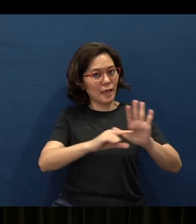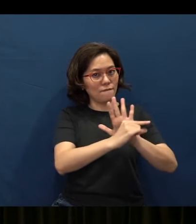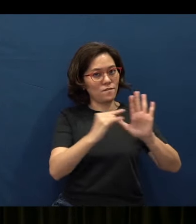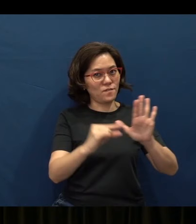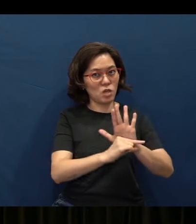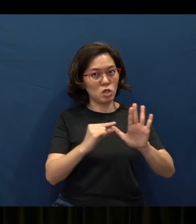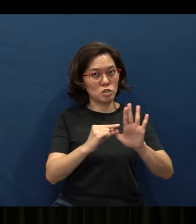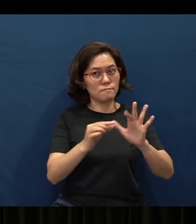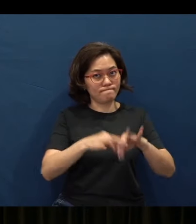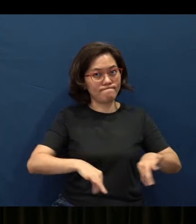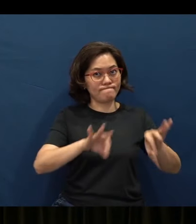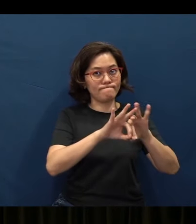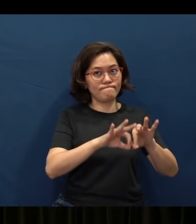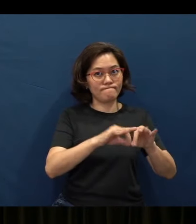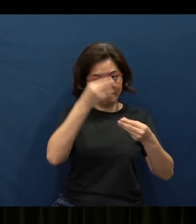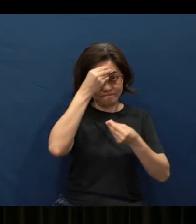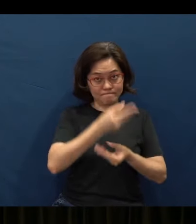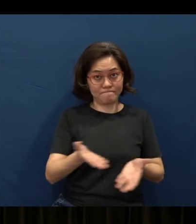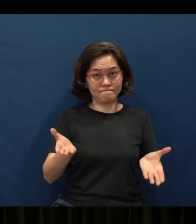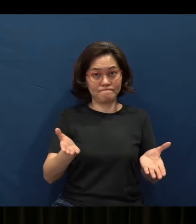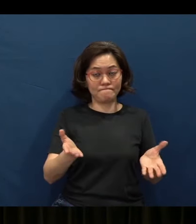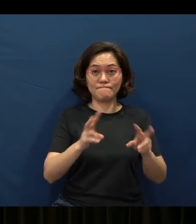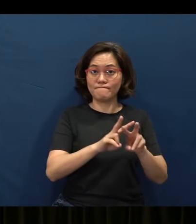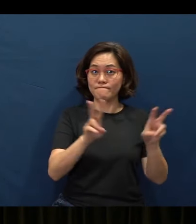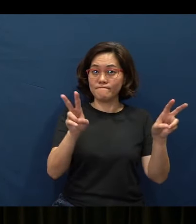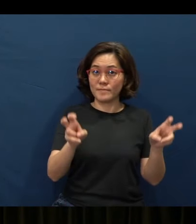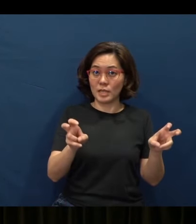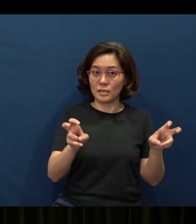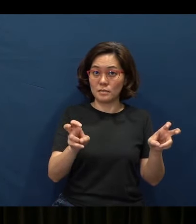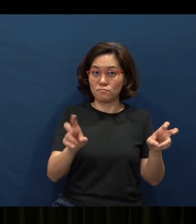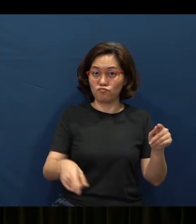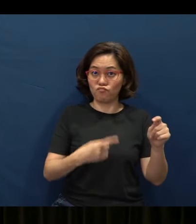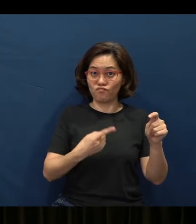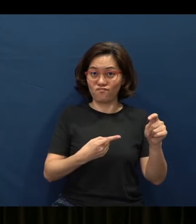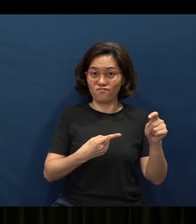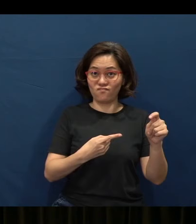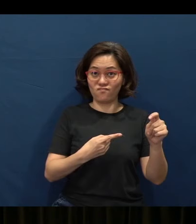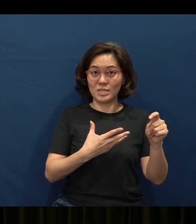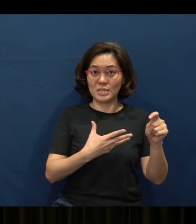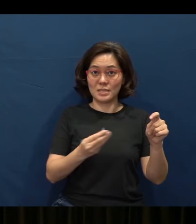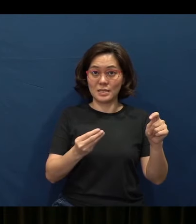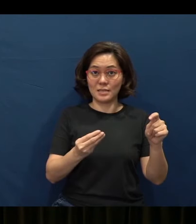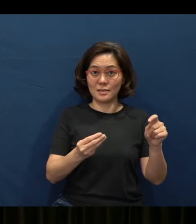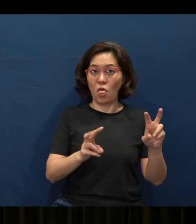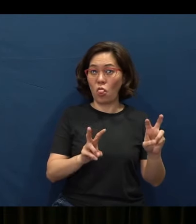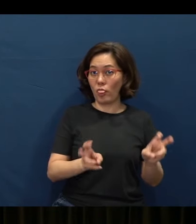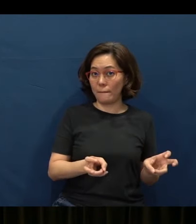they actually tell us the title, the target and the theme, okay,